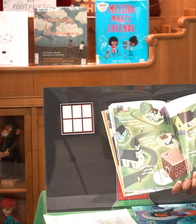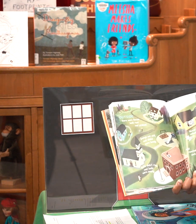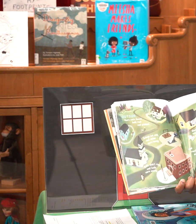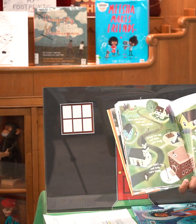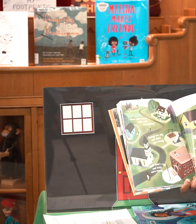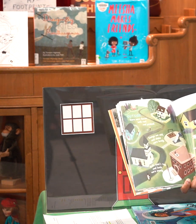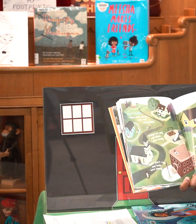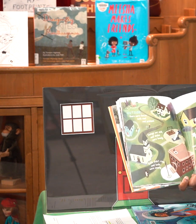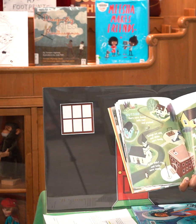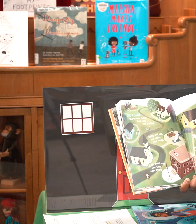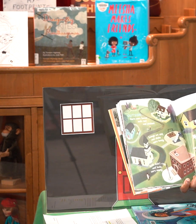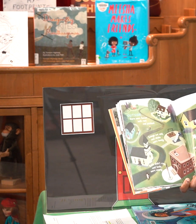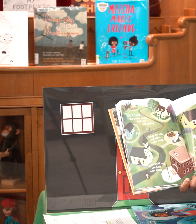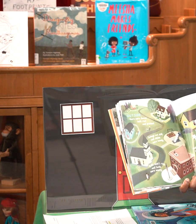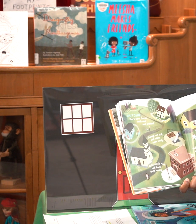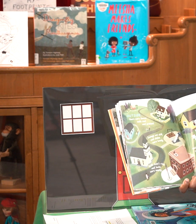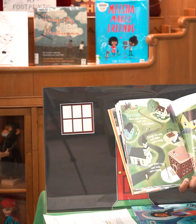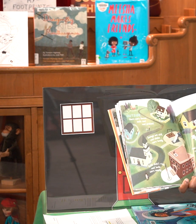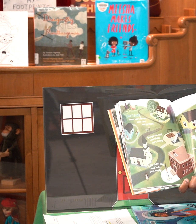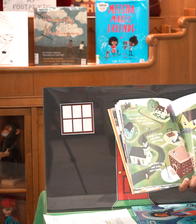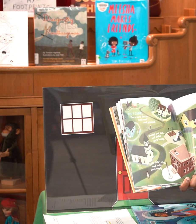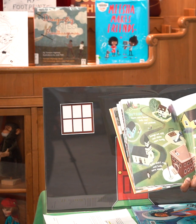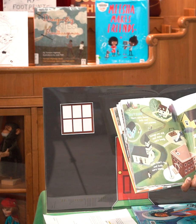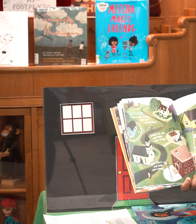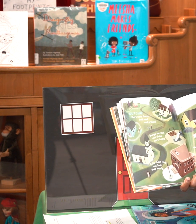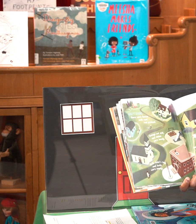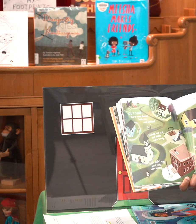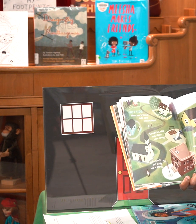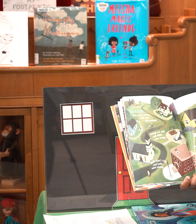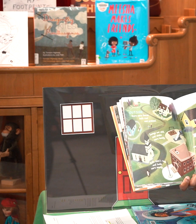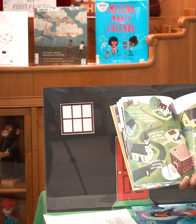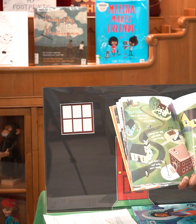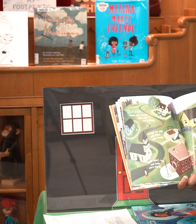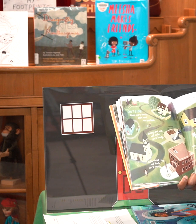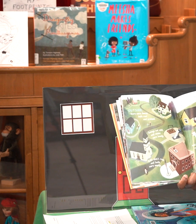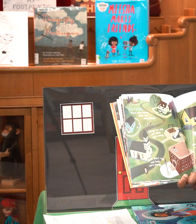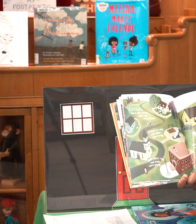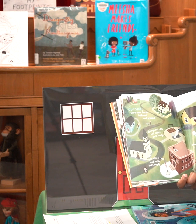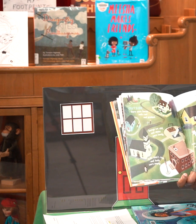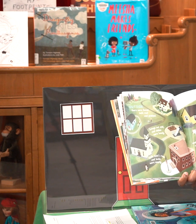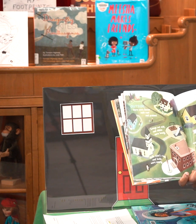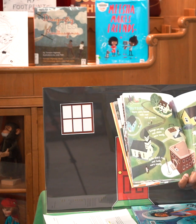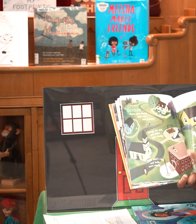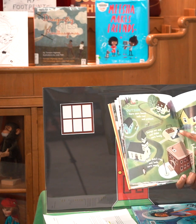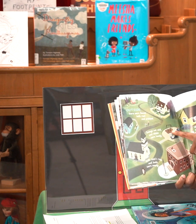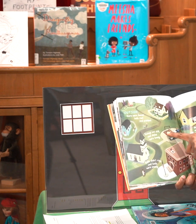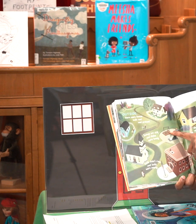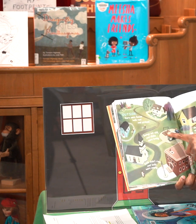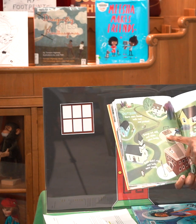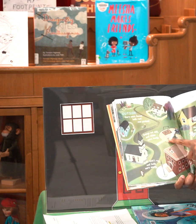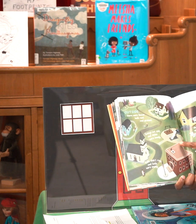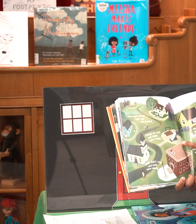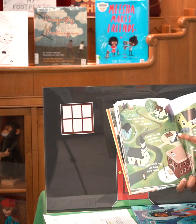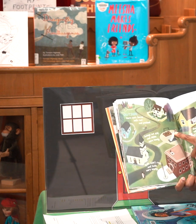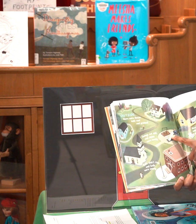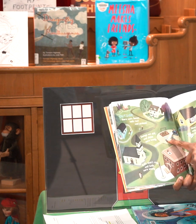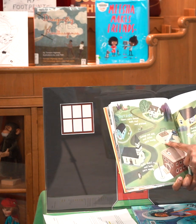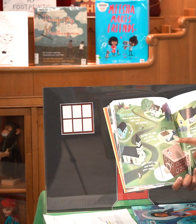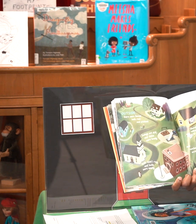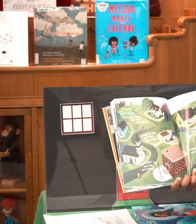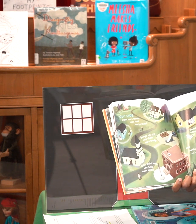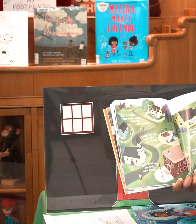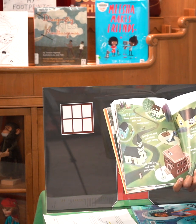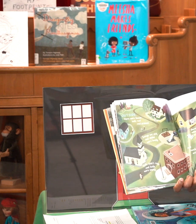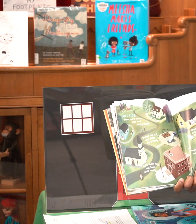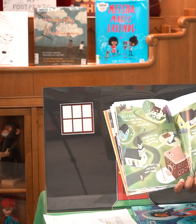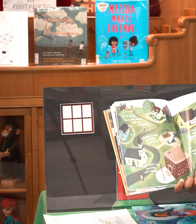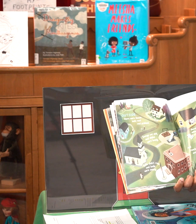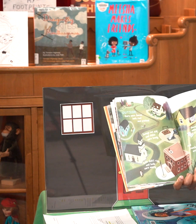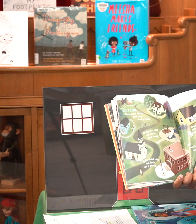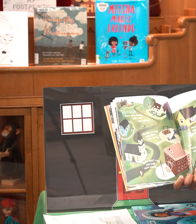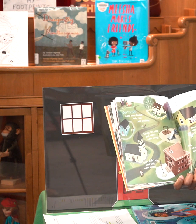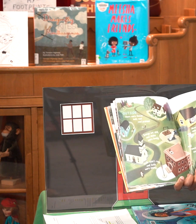outside there were fences both real and pretend swings sat still and slides were lonely bells